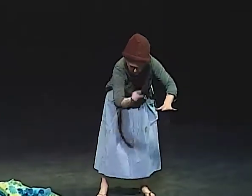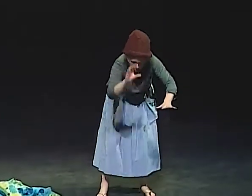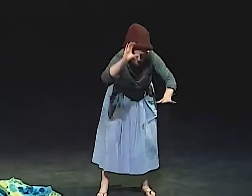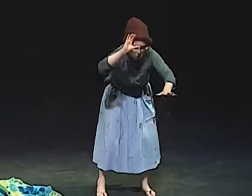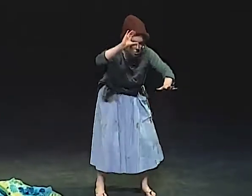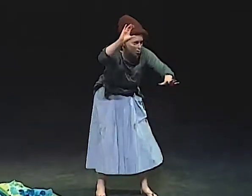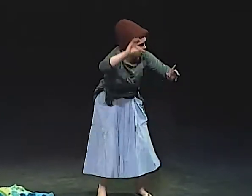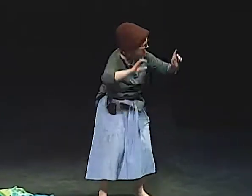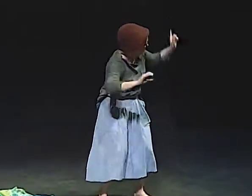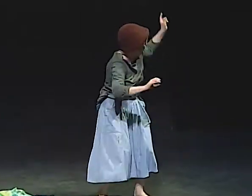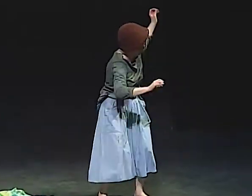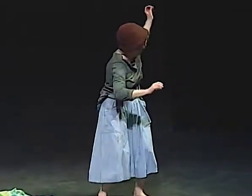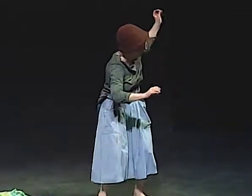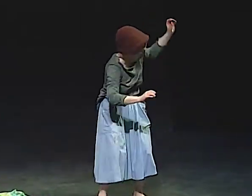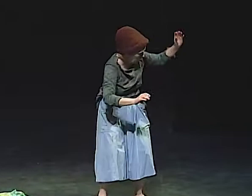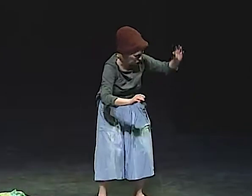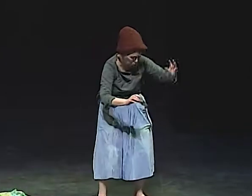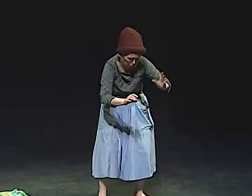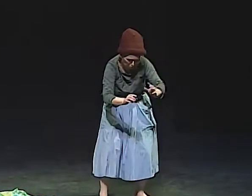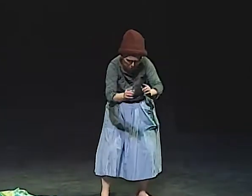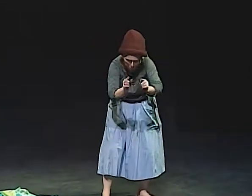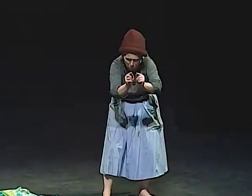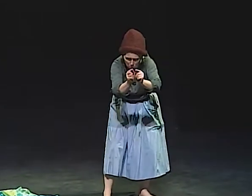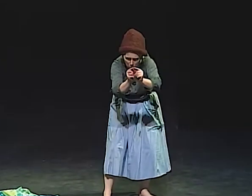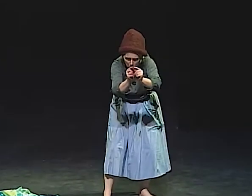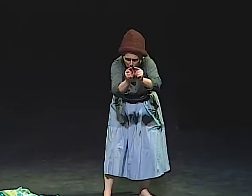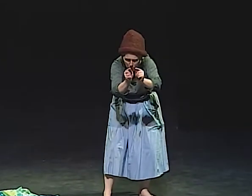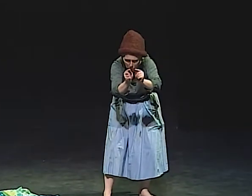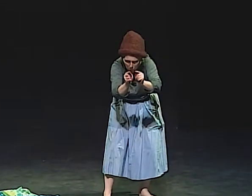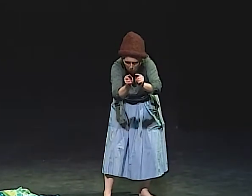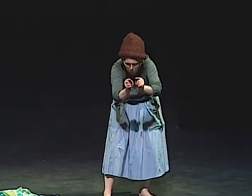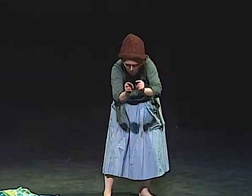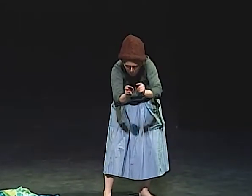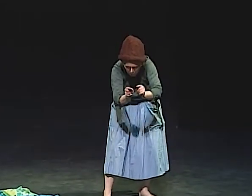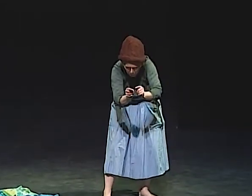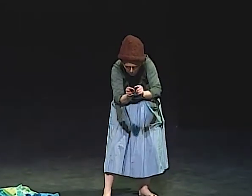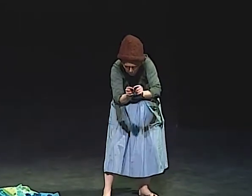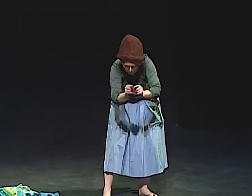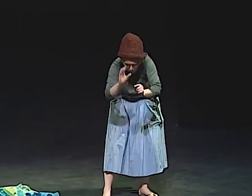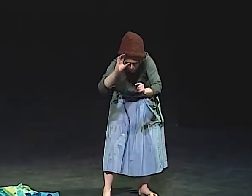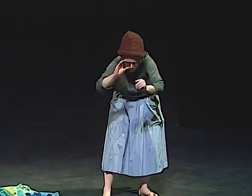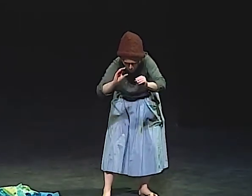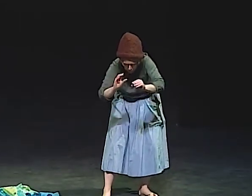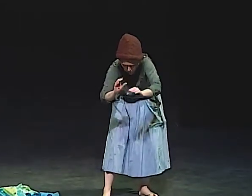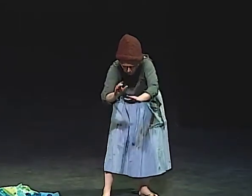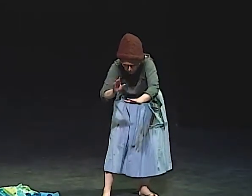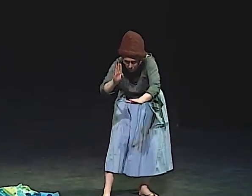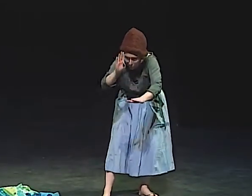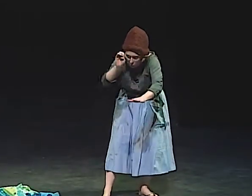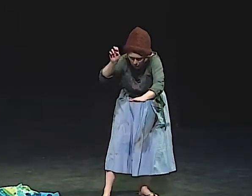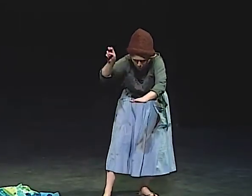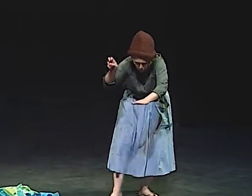RIGHT ON THE FLOOR. AND THE SUN SHONE THROUGH A WINDOW,